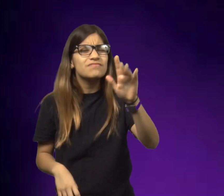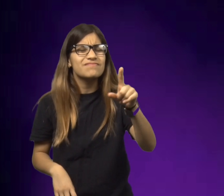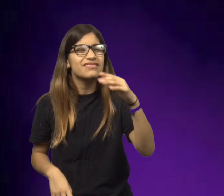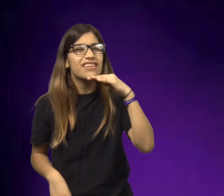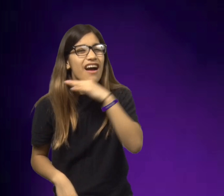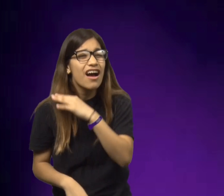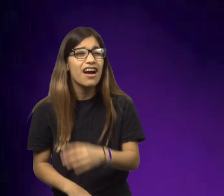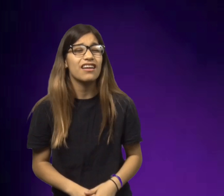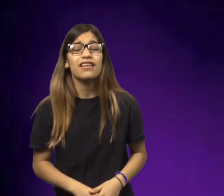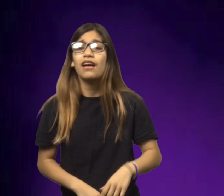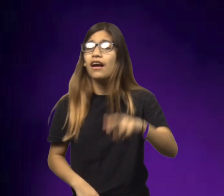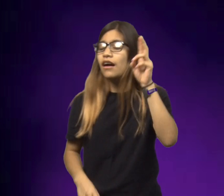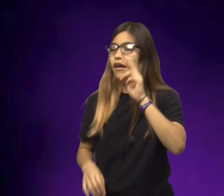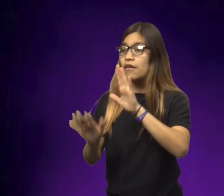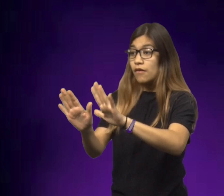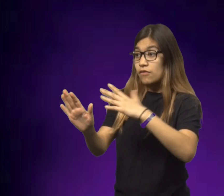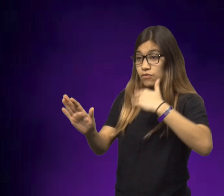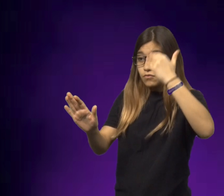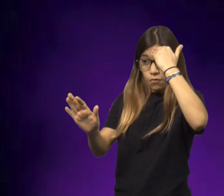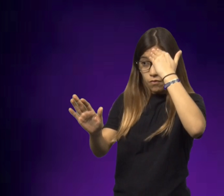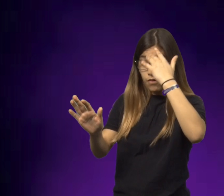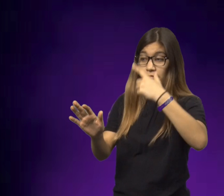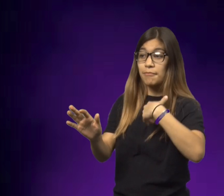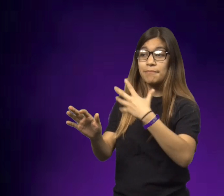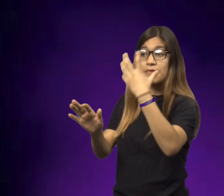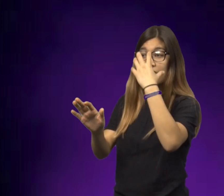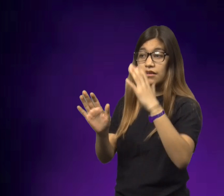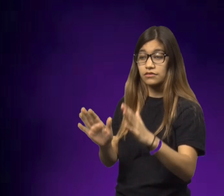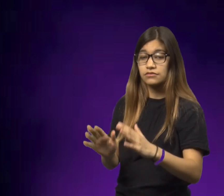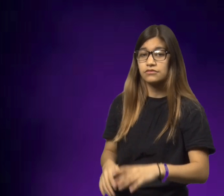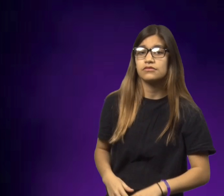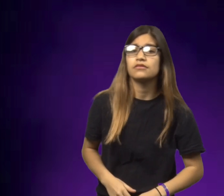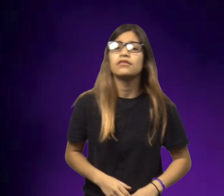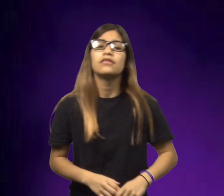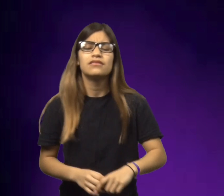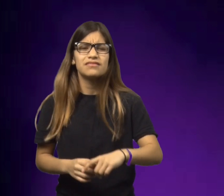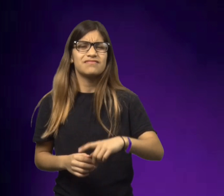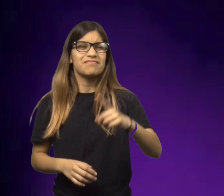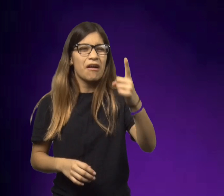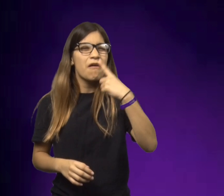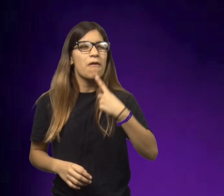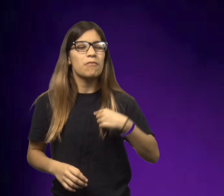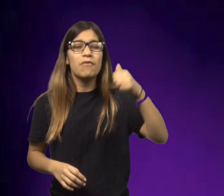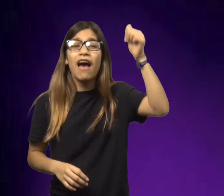She said, "Uncle, you lied to me." And he said, "I know. Don't be mad at me."